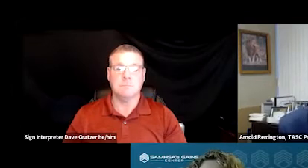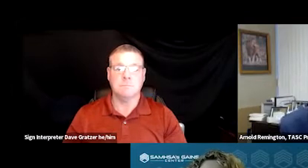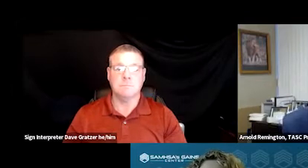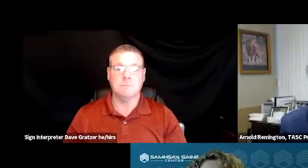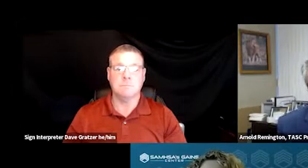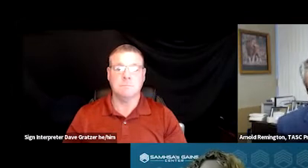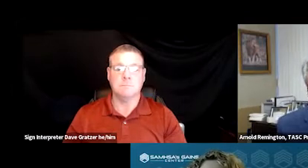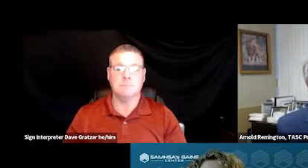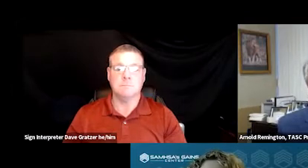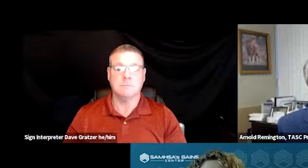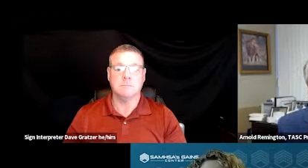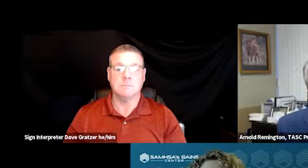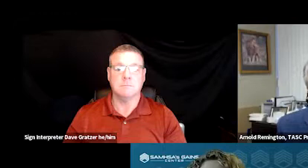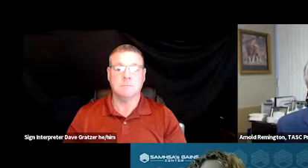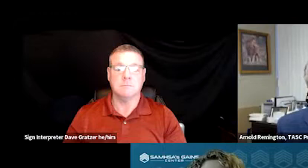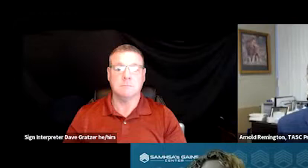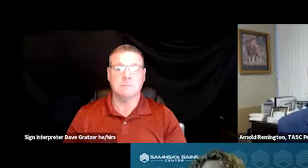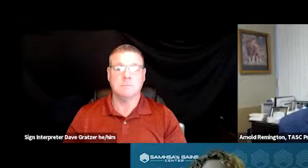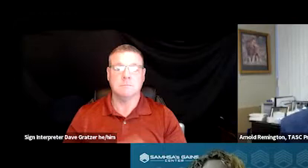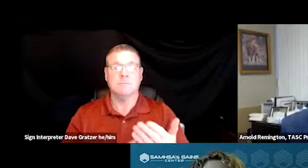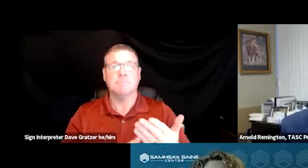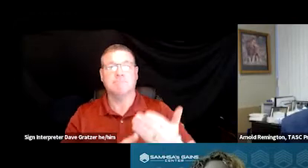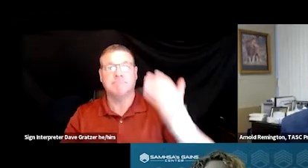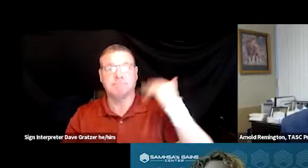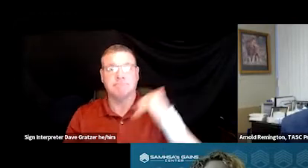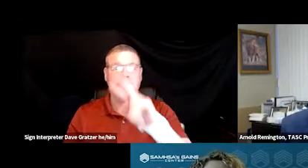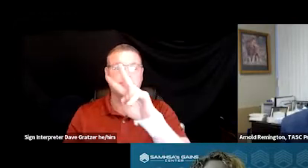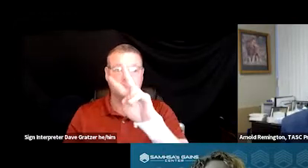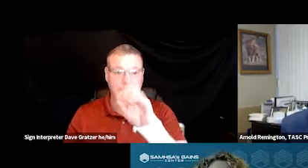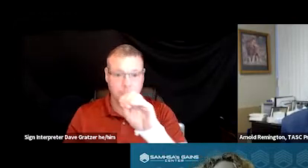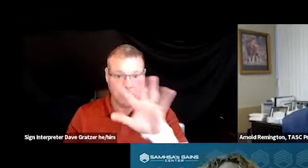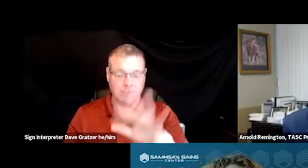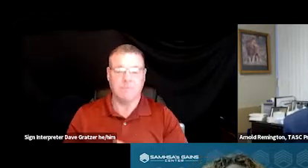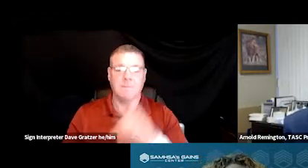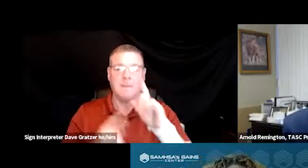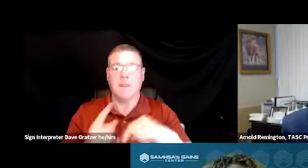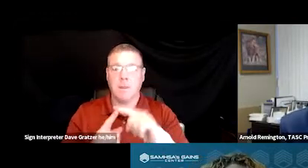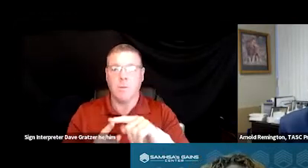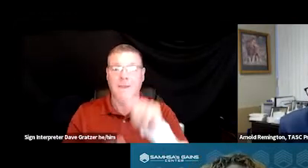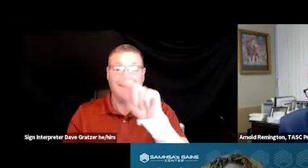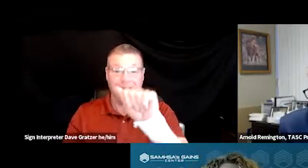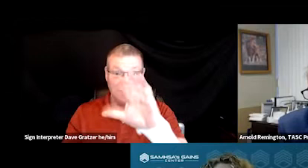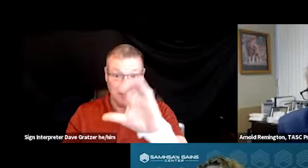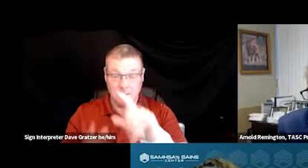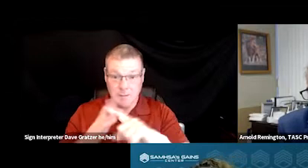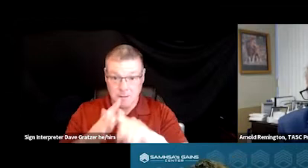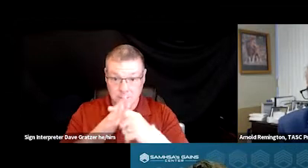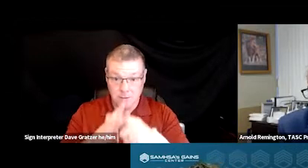So back in 2005, when the TASC Program started, one of the first things I did is